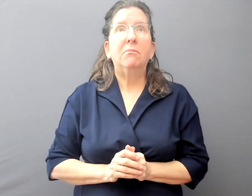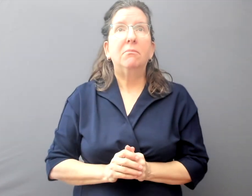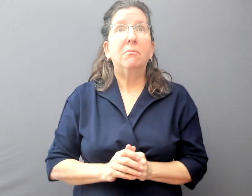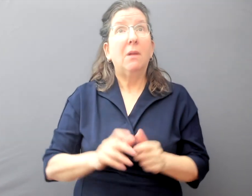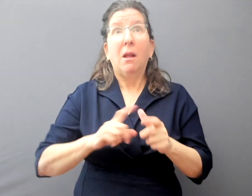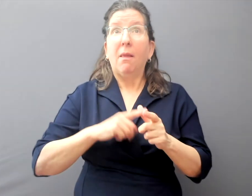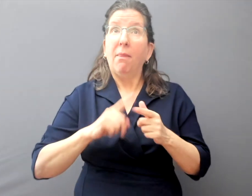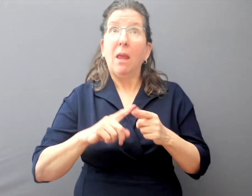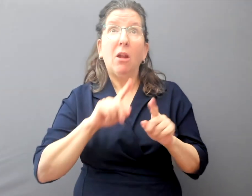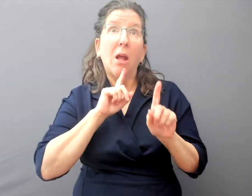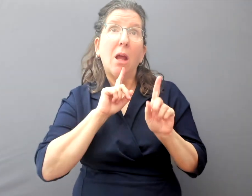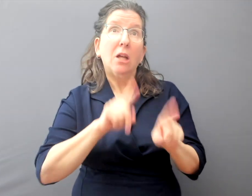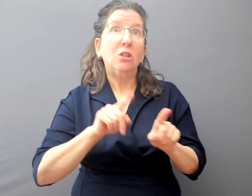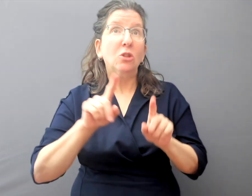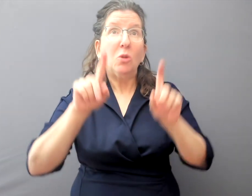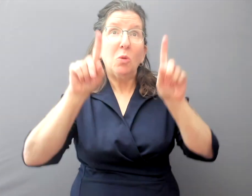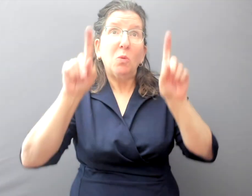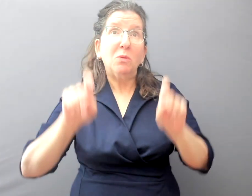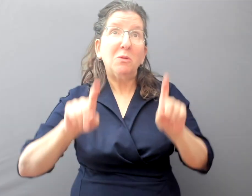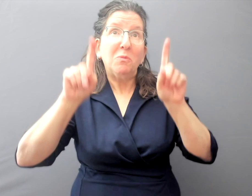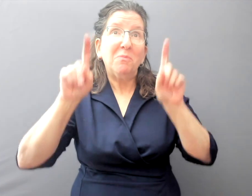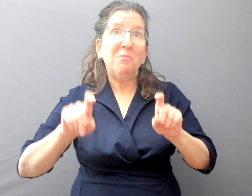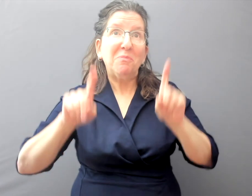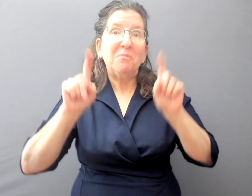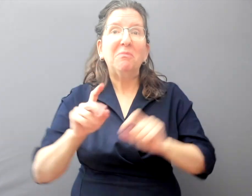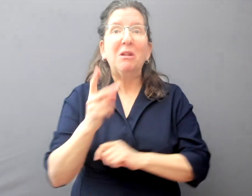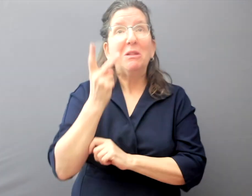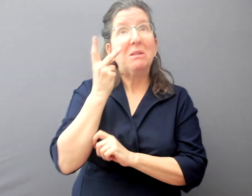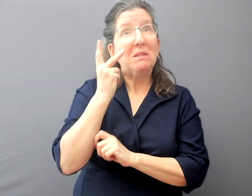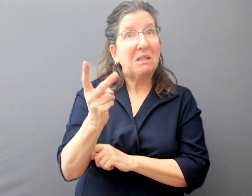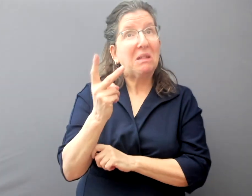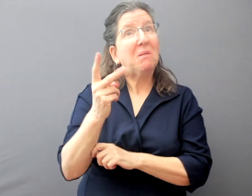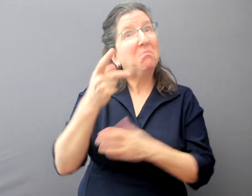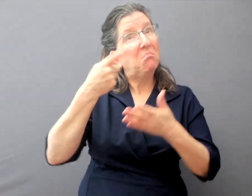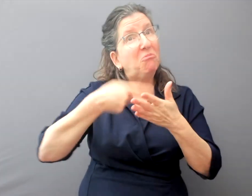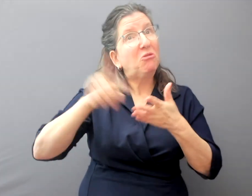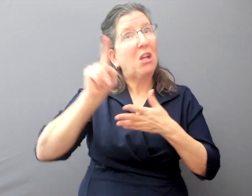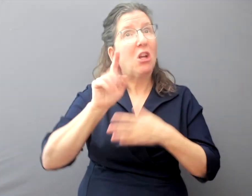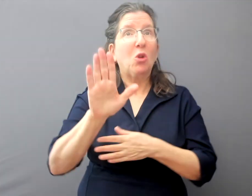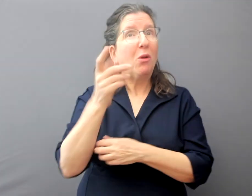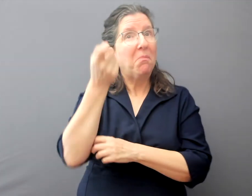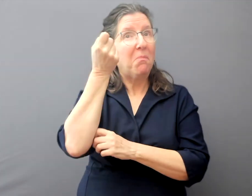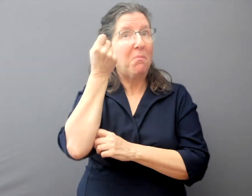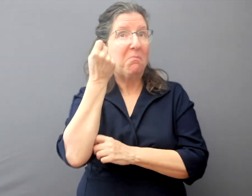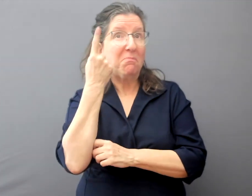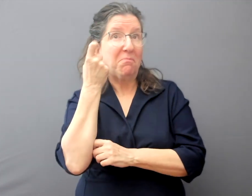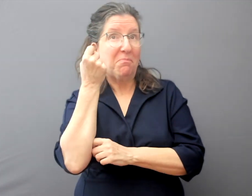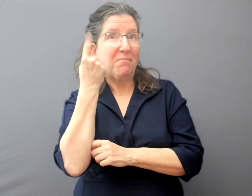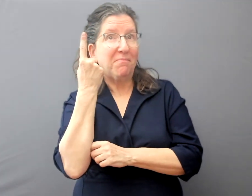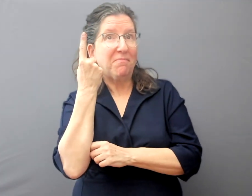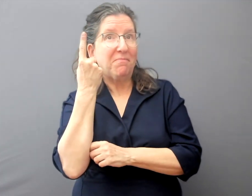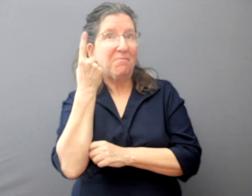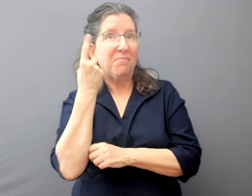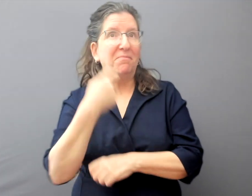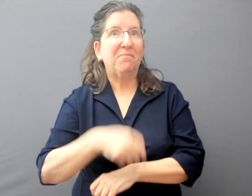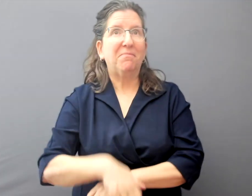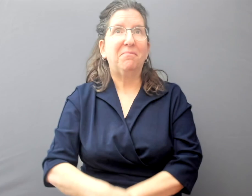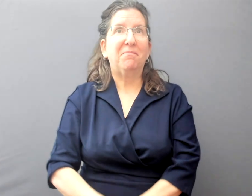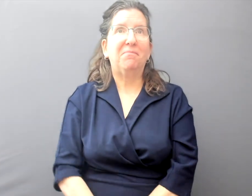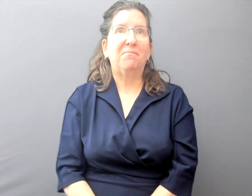Then answer a quiz to test your understanding!